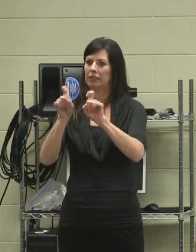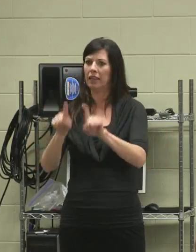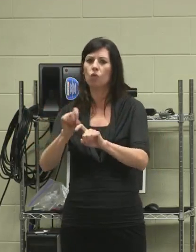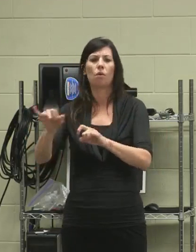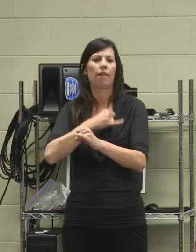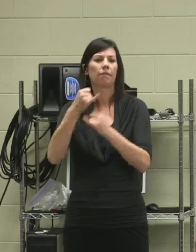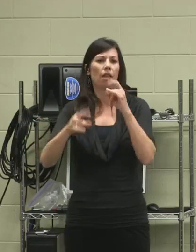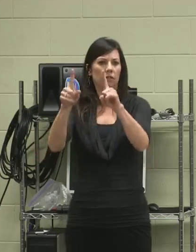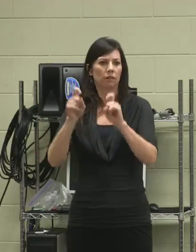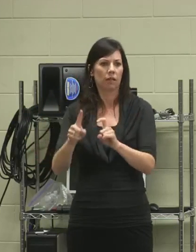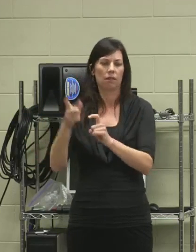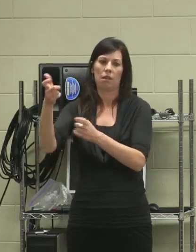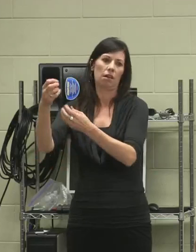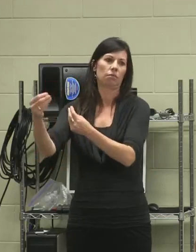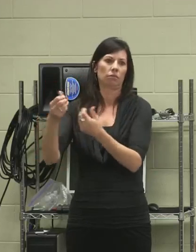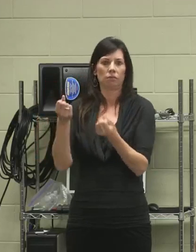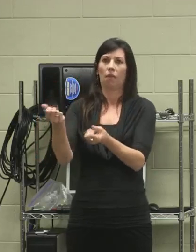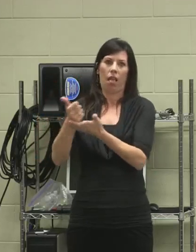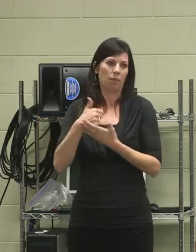because Asperger's was based upon memory,